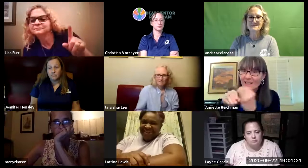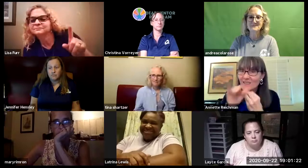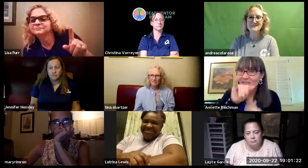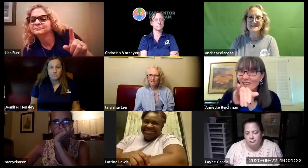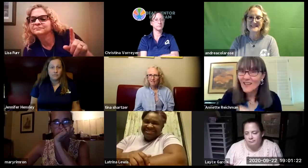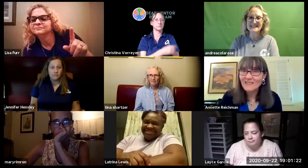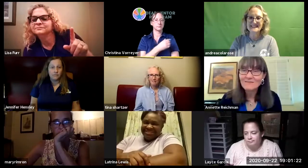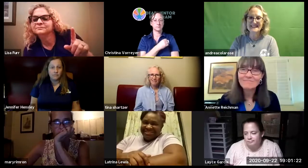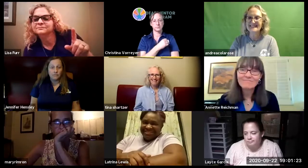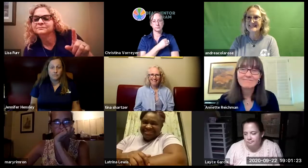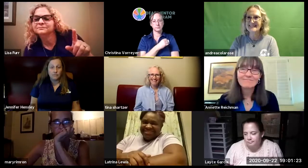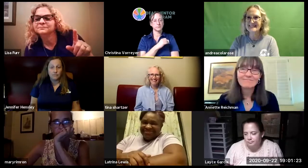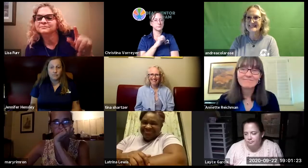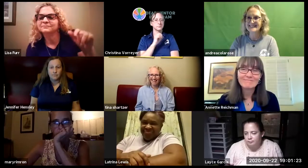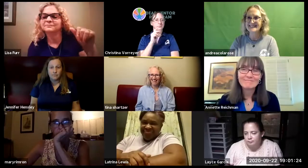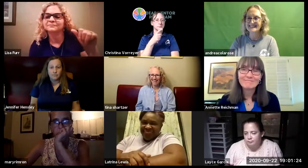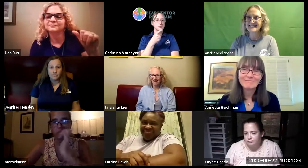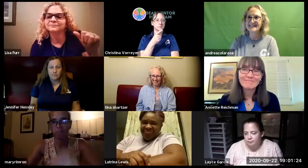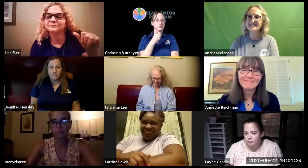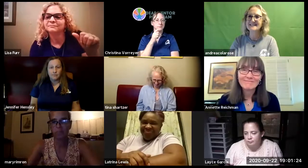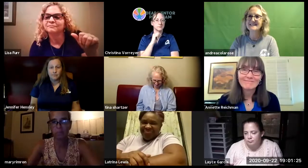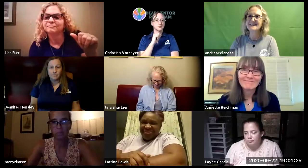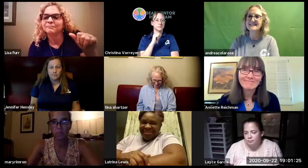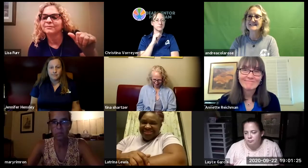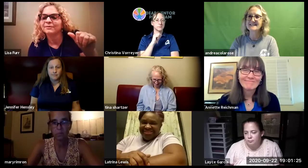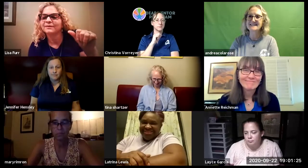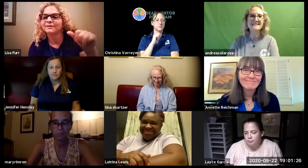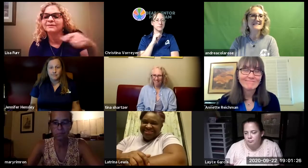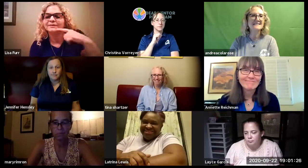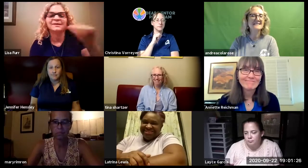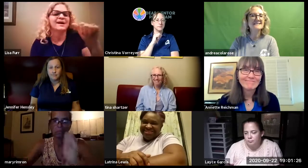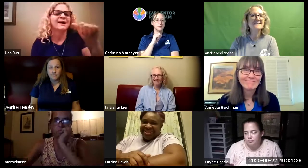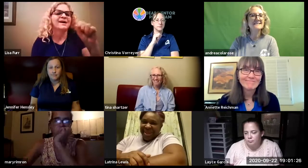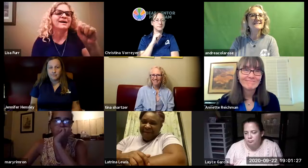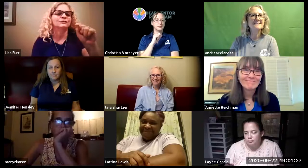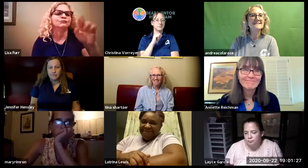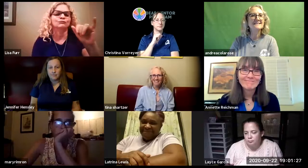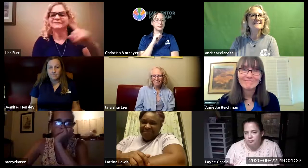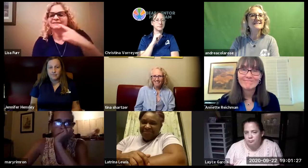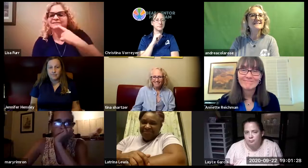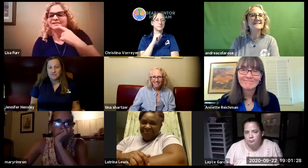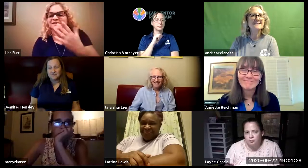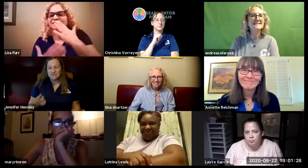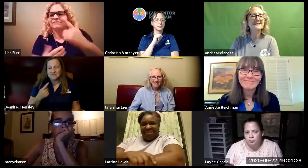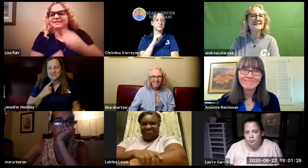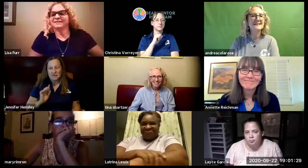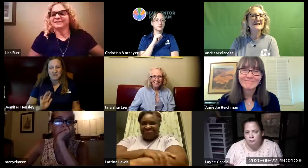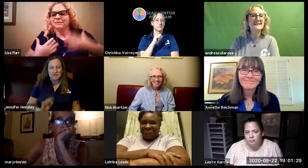is does anybody else want to add to this